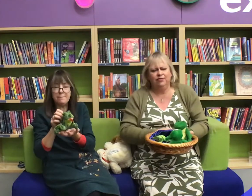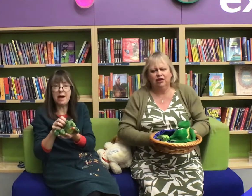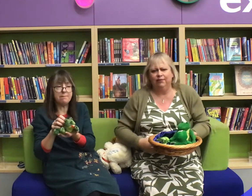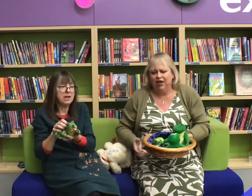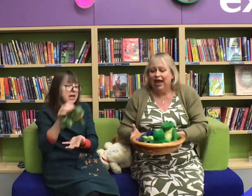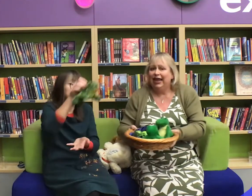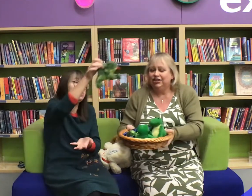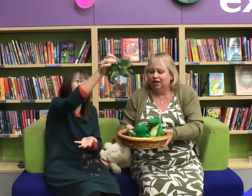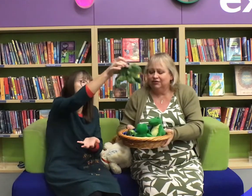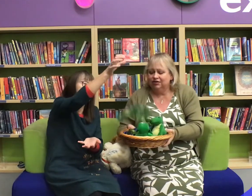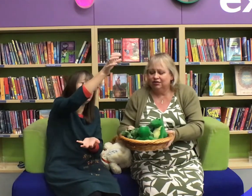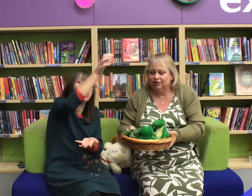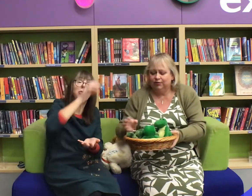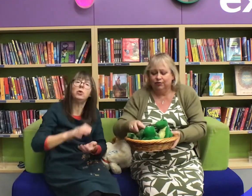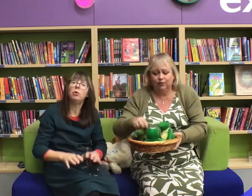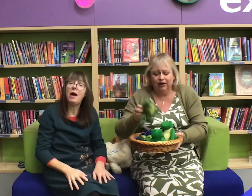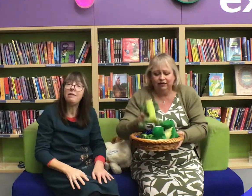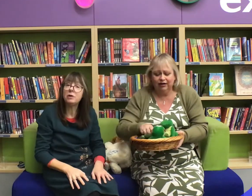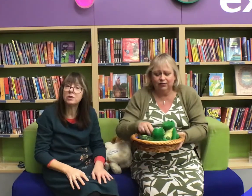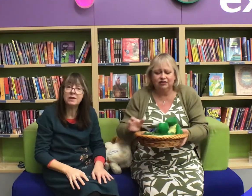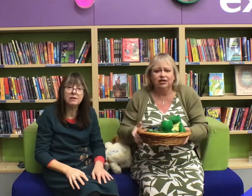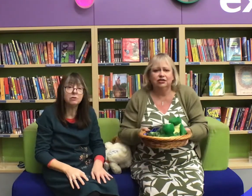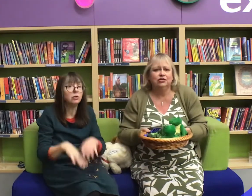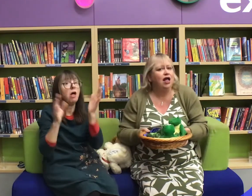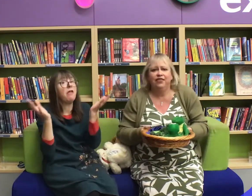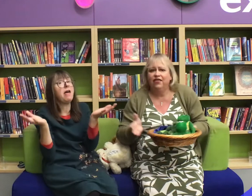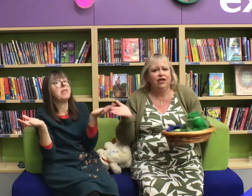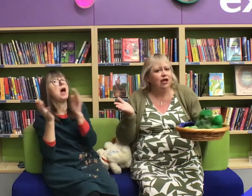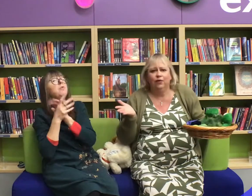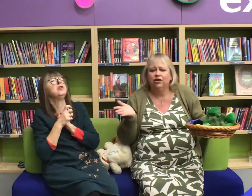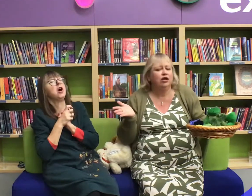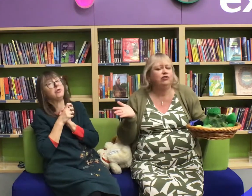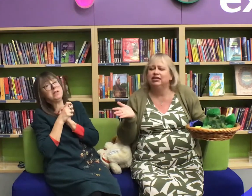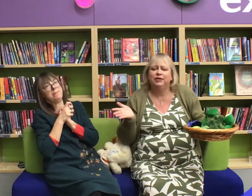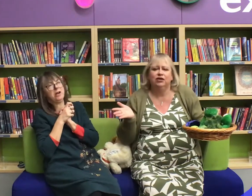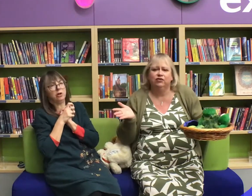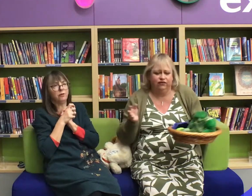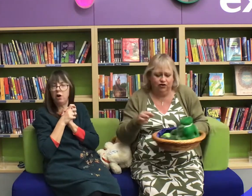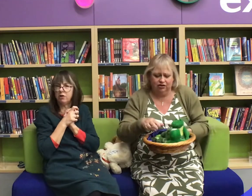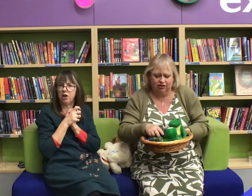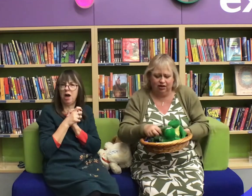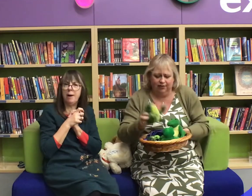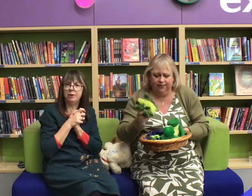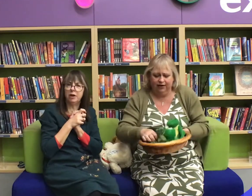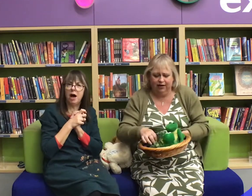He jumped into the pool where it was nice and cool then there were no green speckled frogs glub glub!